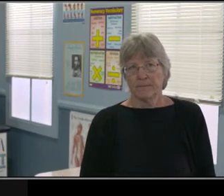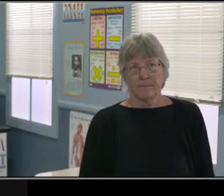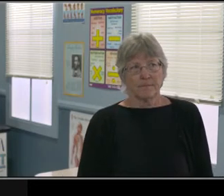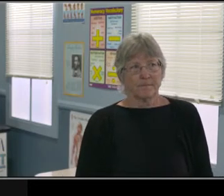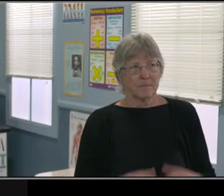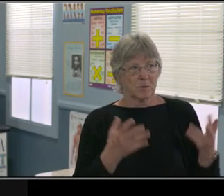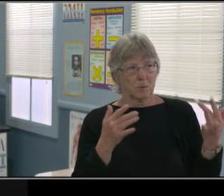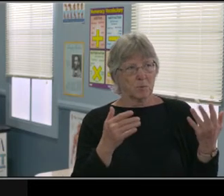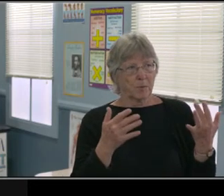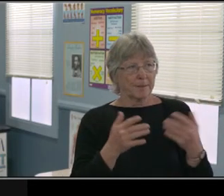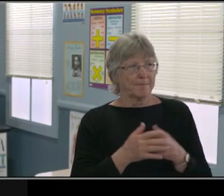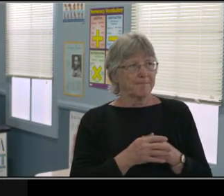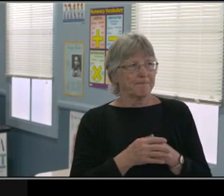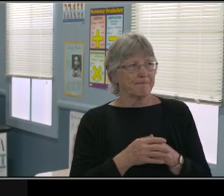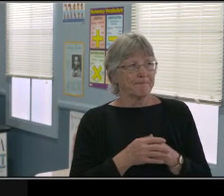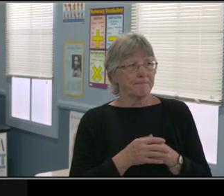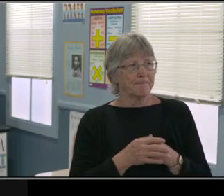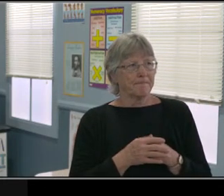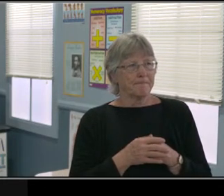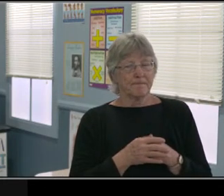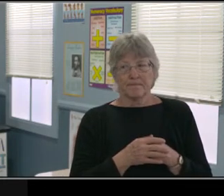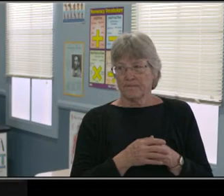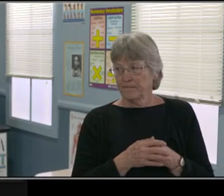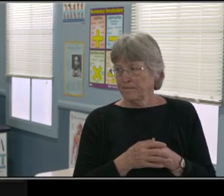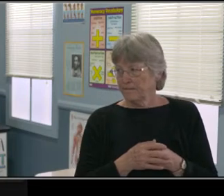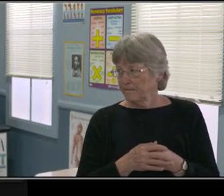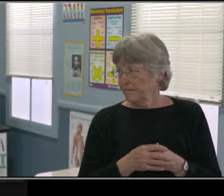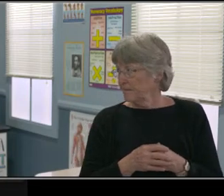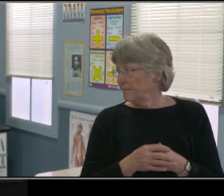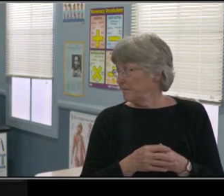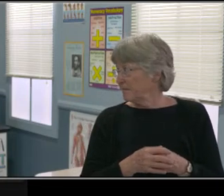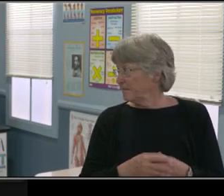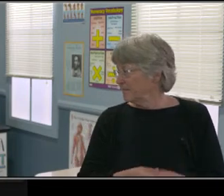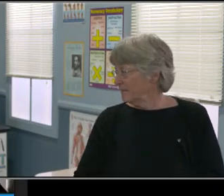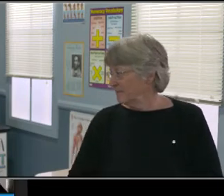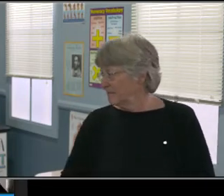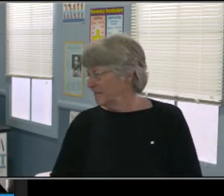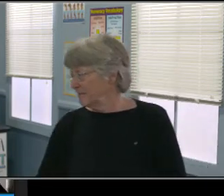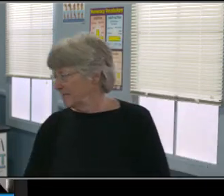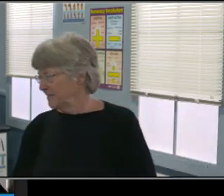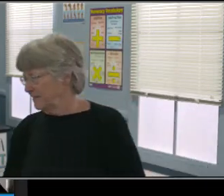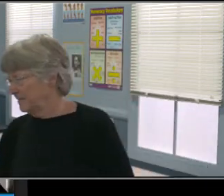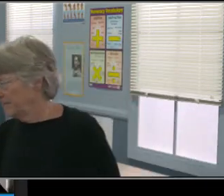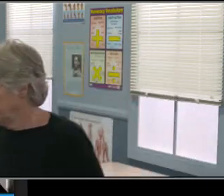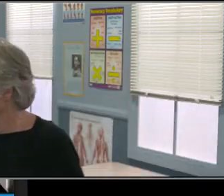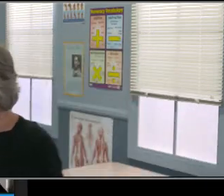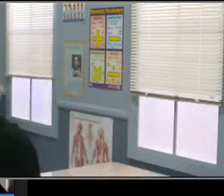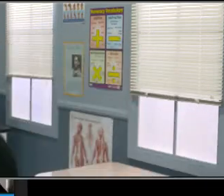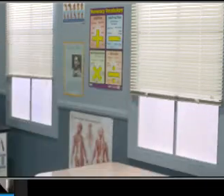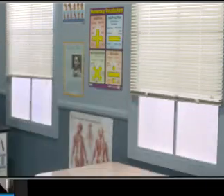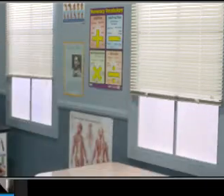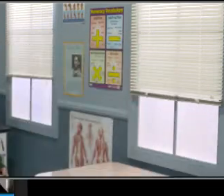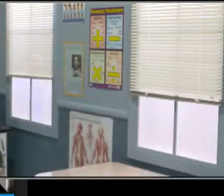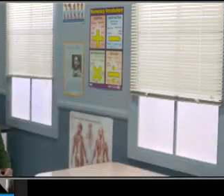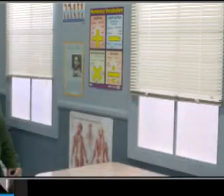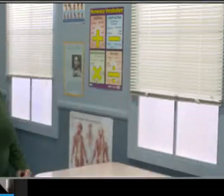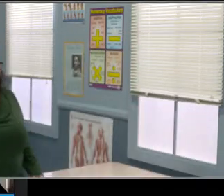kind of go over some benefits and some solutions for some of those challenges. So can you move forward?